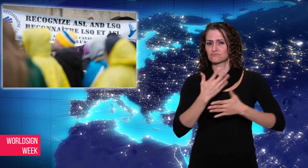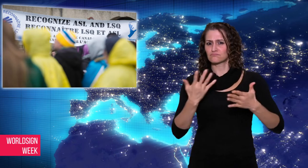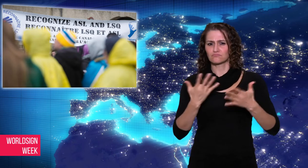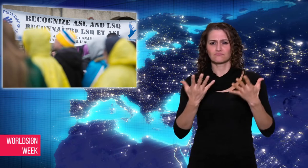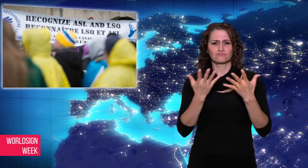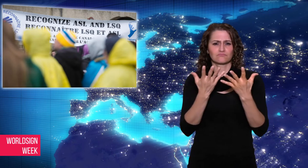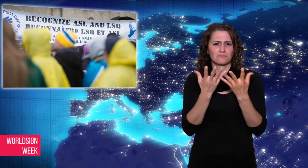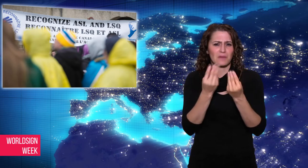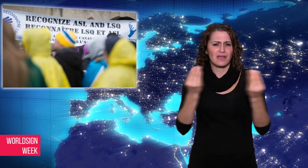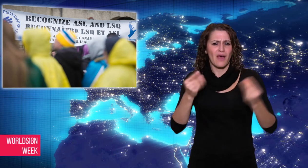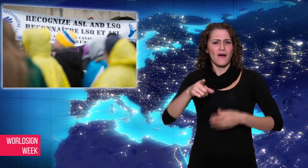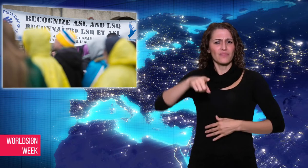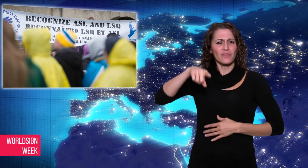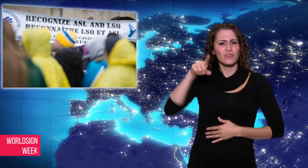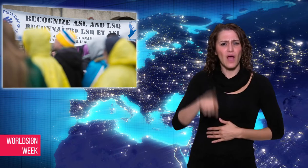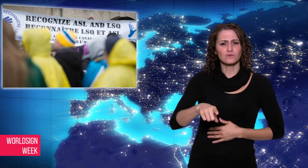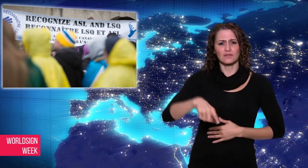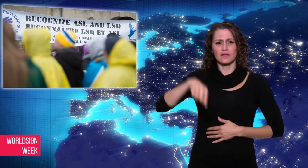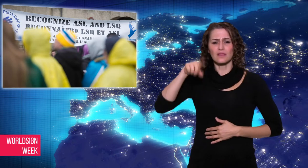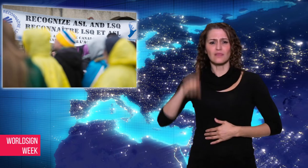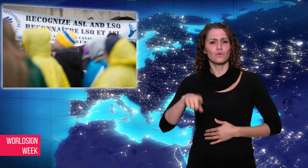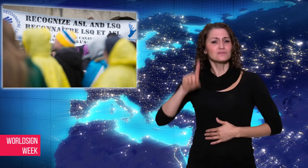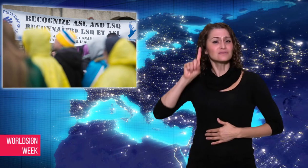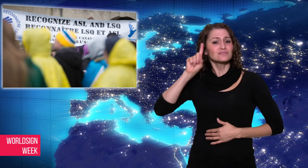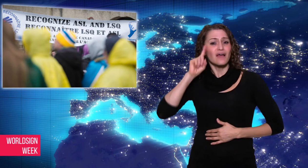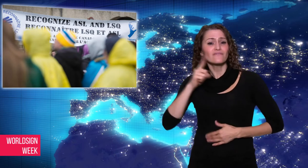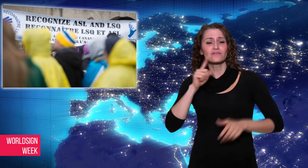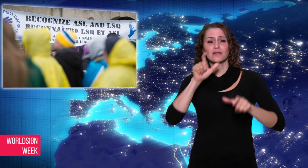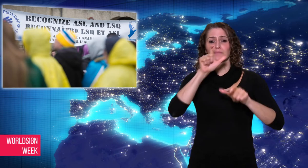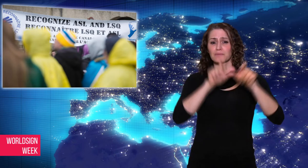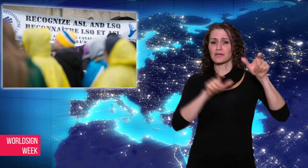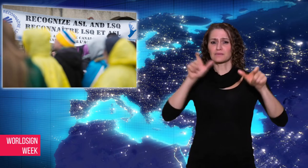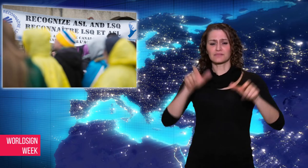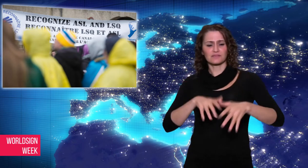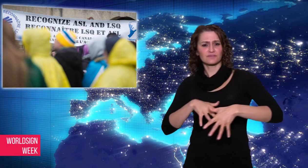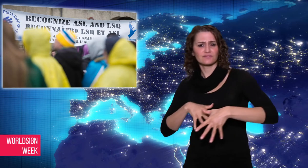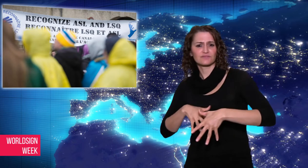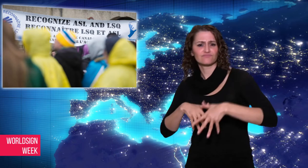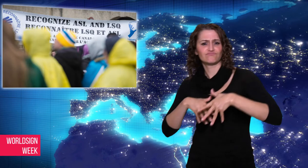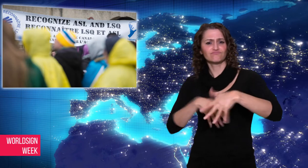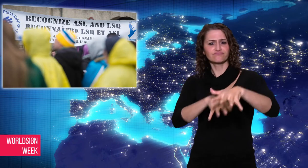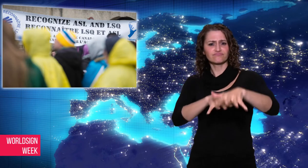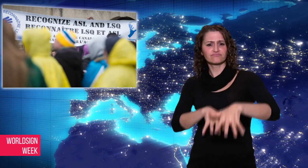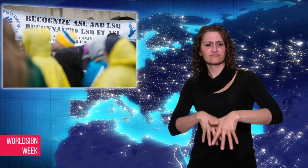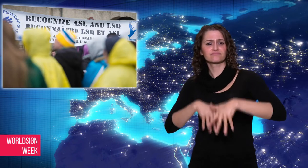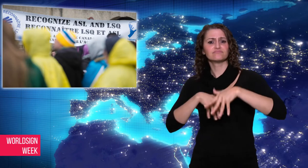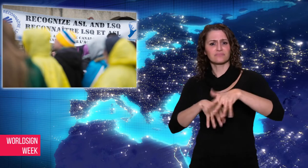deaf Canadians gathered across